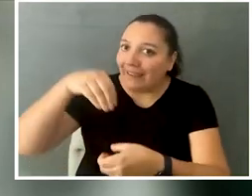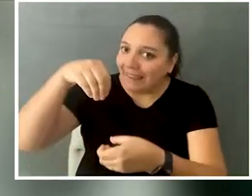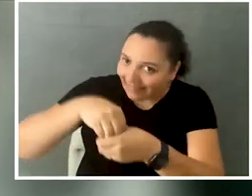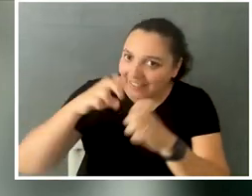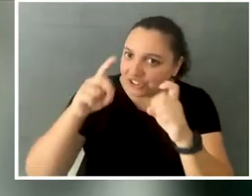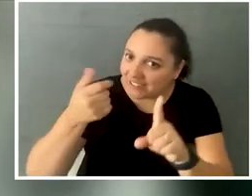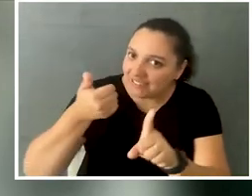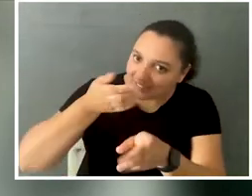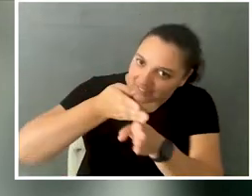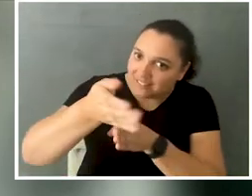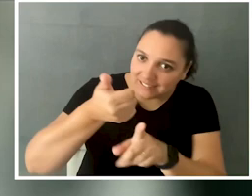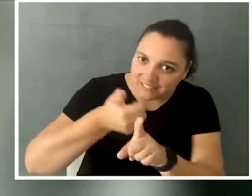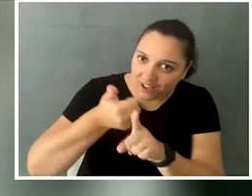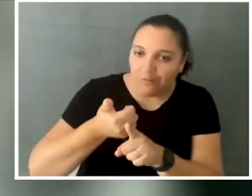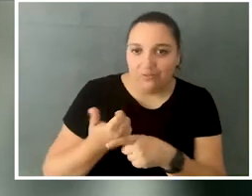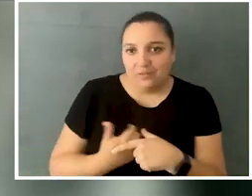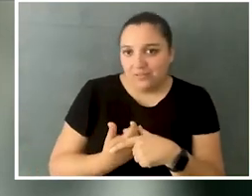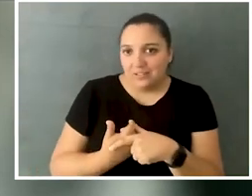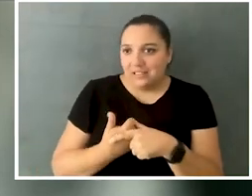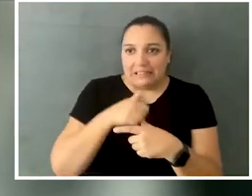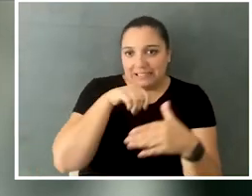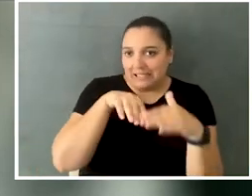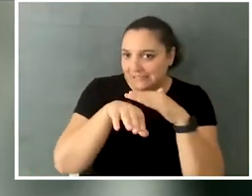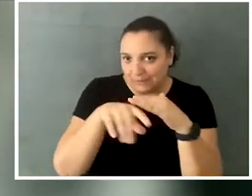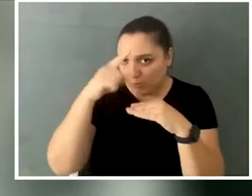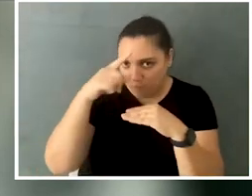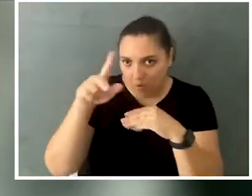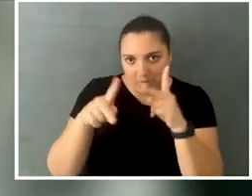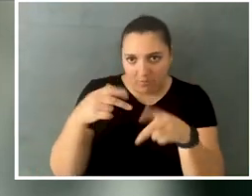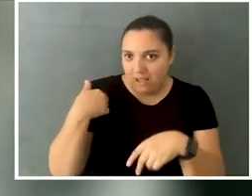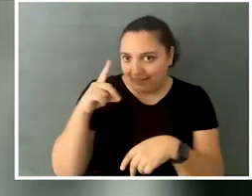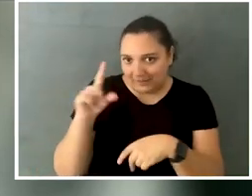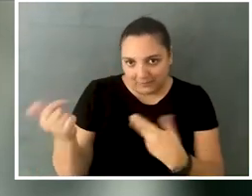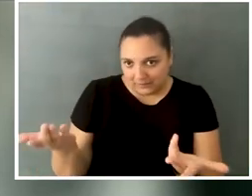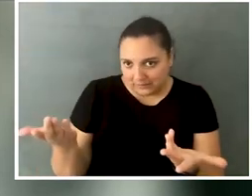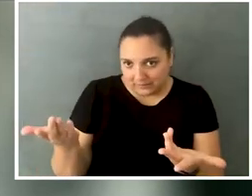because it's so often inaccessible, which is also part of the challenge,